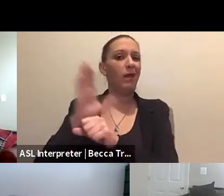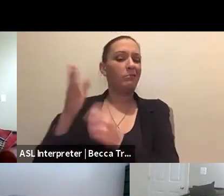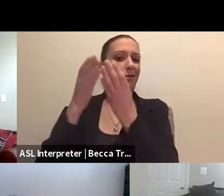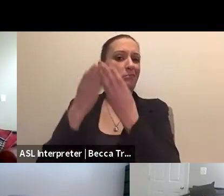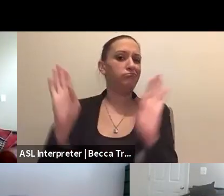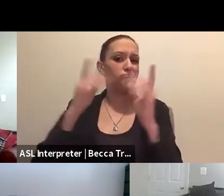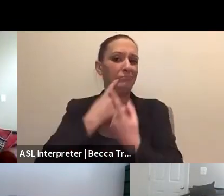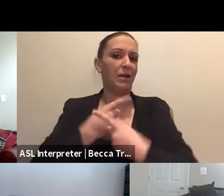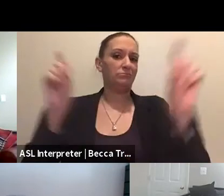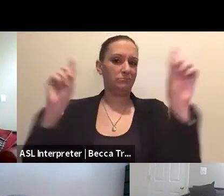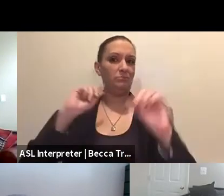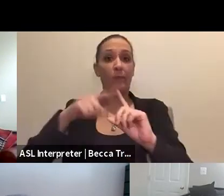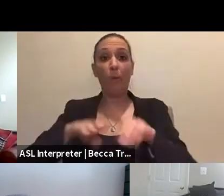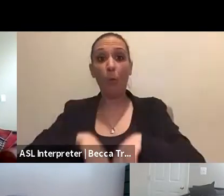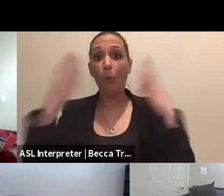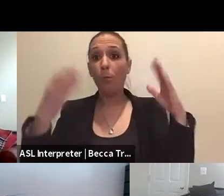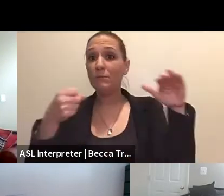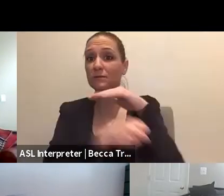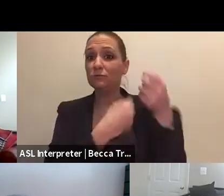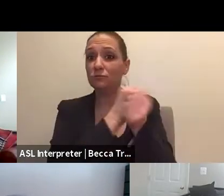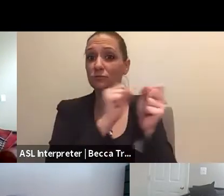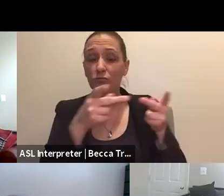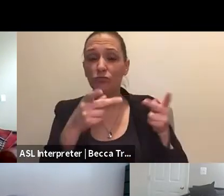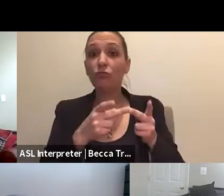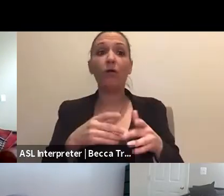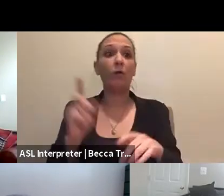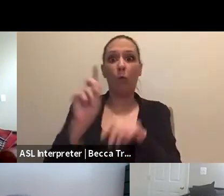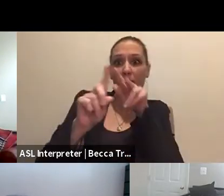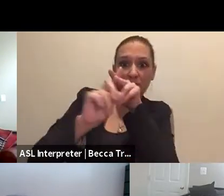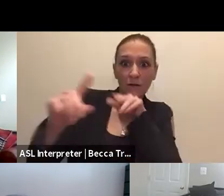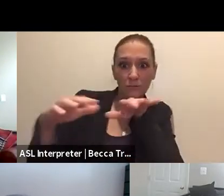about open shelters, evacuation orders, that kind of thing.